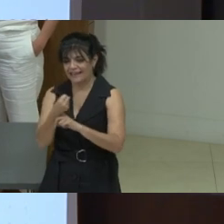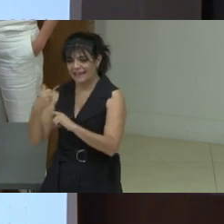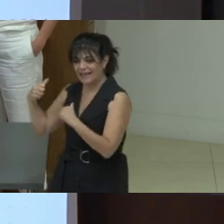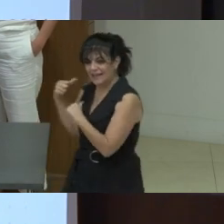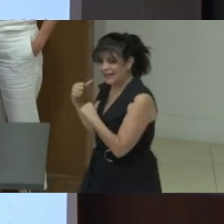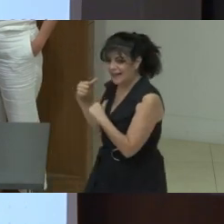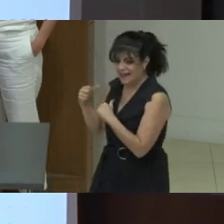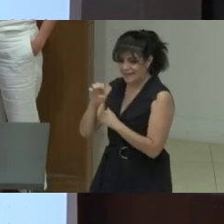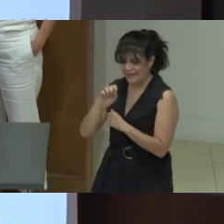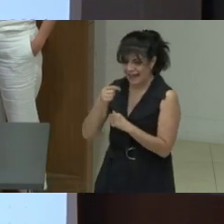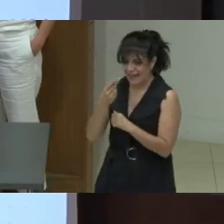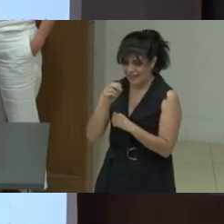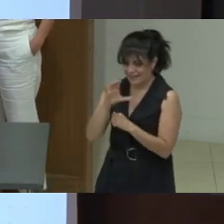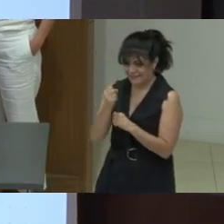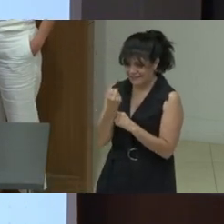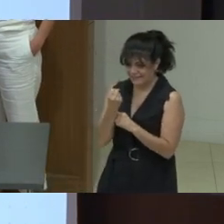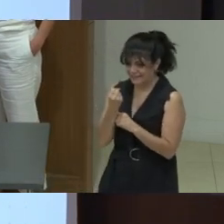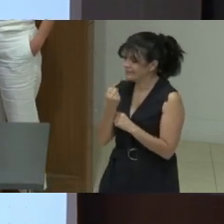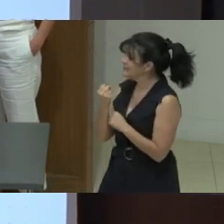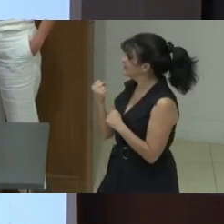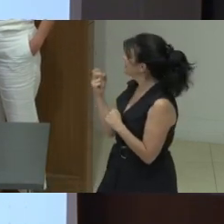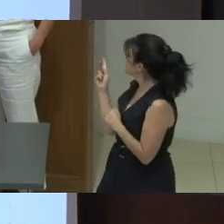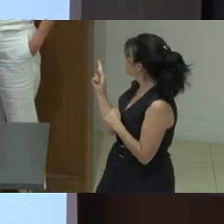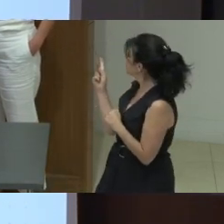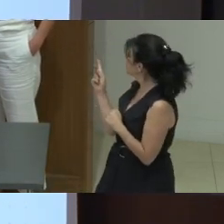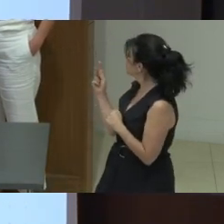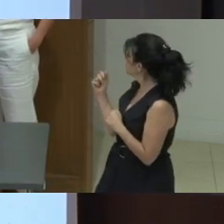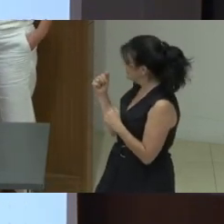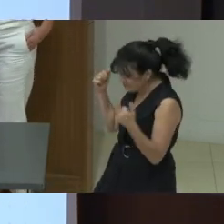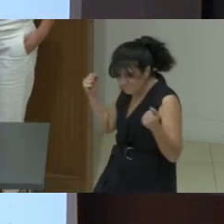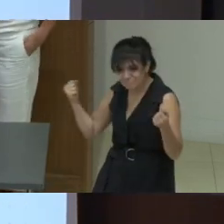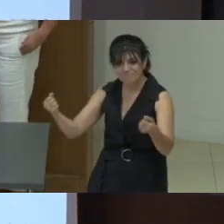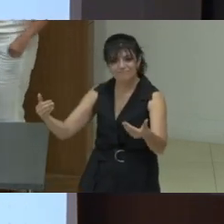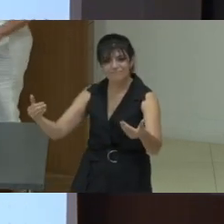ethics, yeah, so the floor is yours. Thank you. Thank you so much.